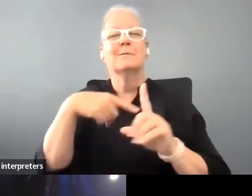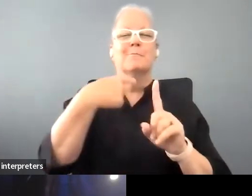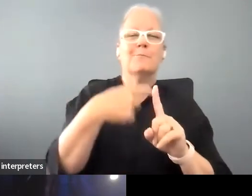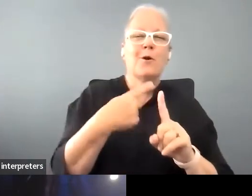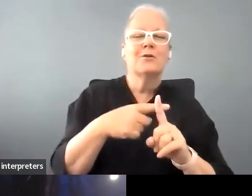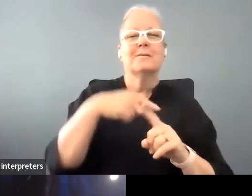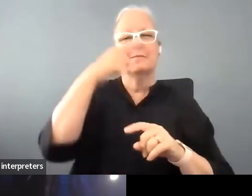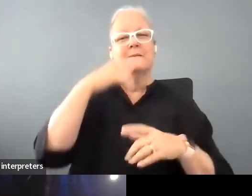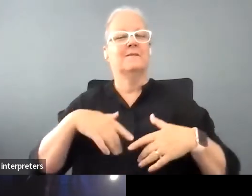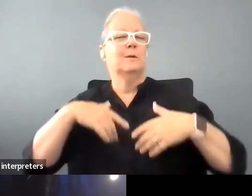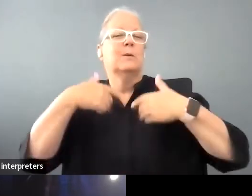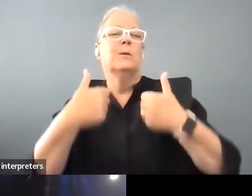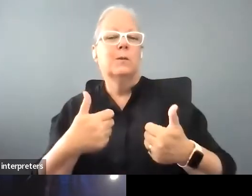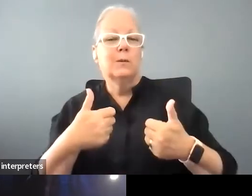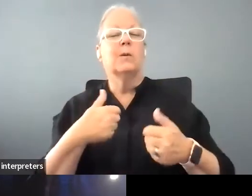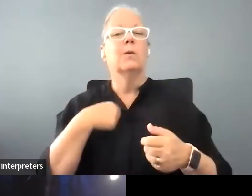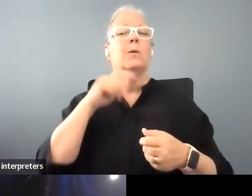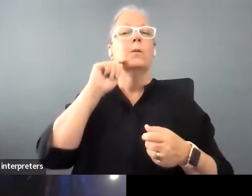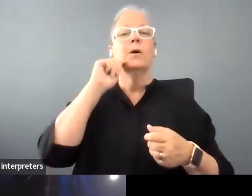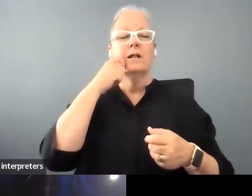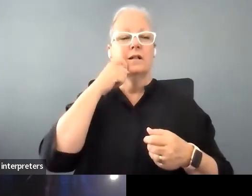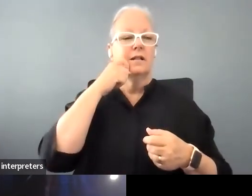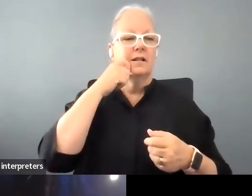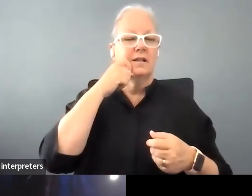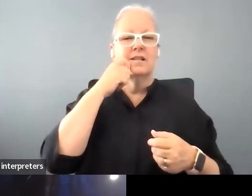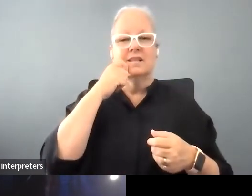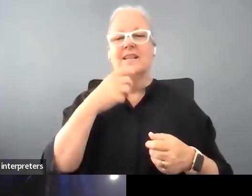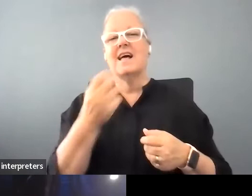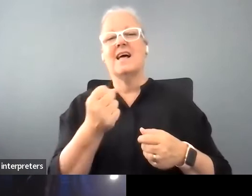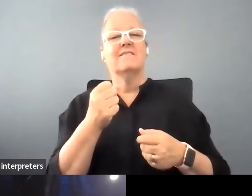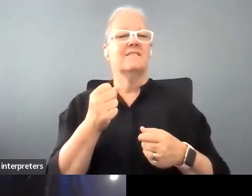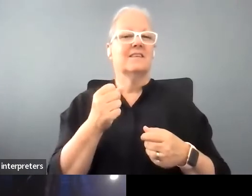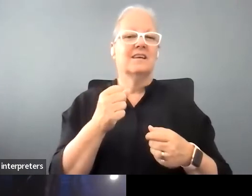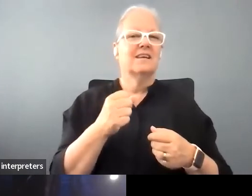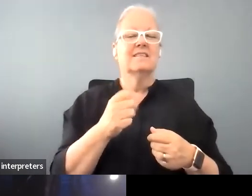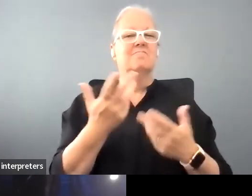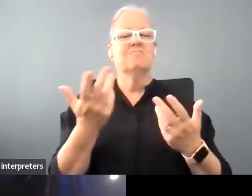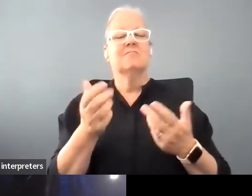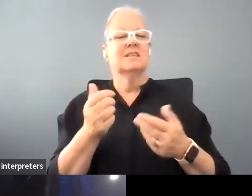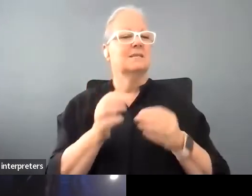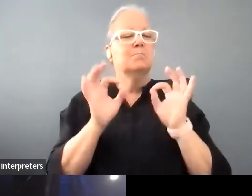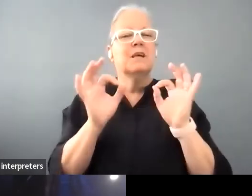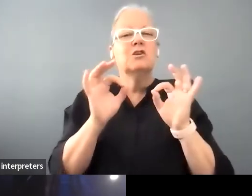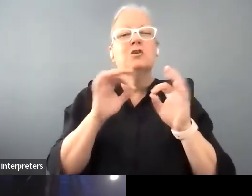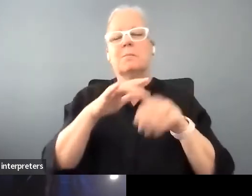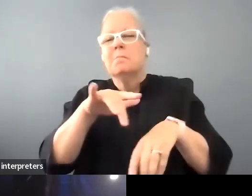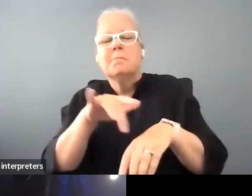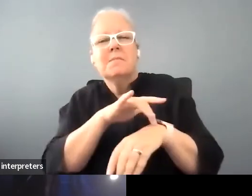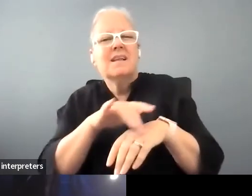going to get a plethora of, especially plays, that are that are kind of avoid the seriousness of